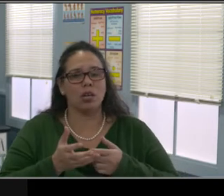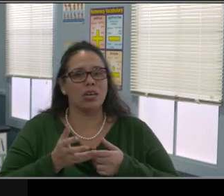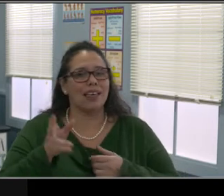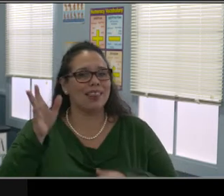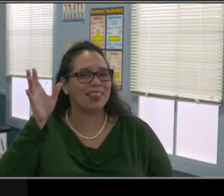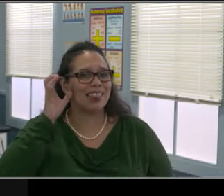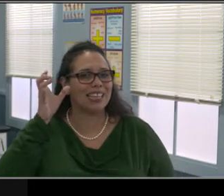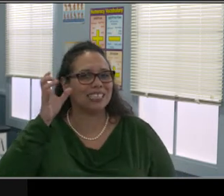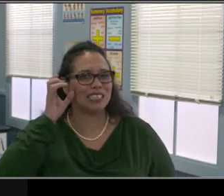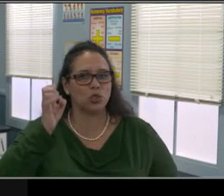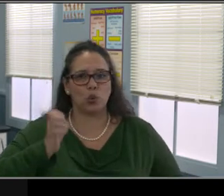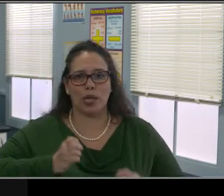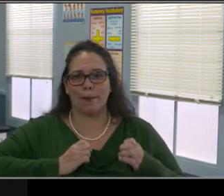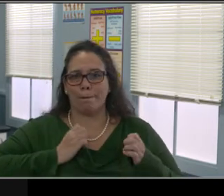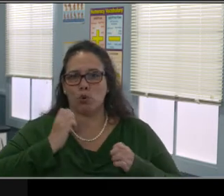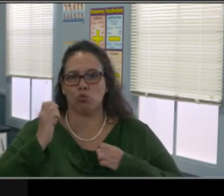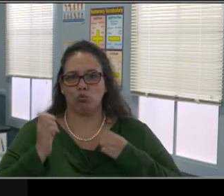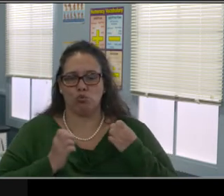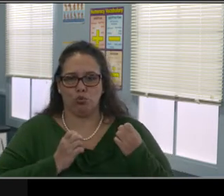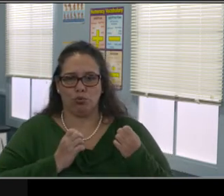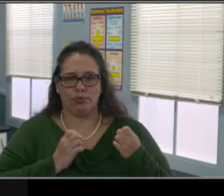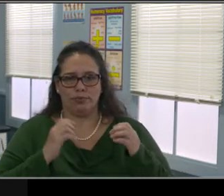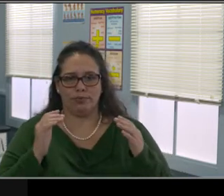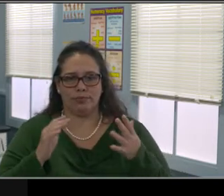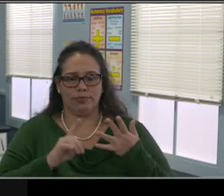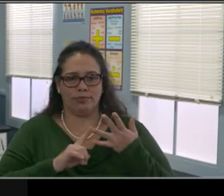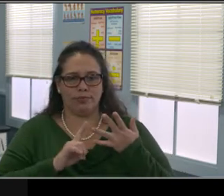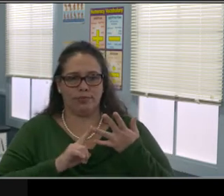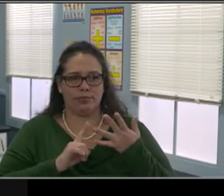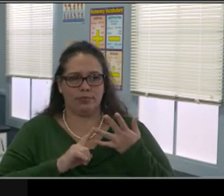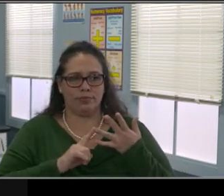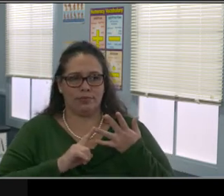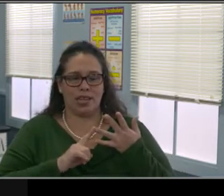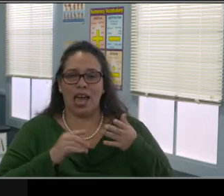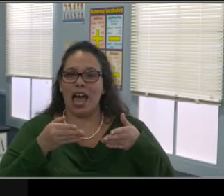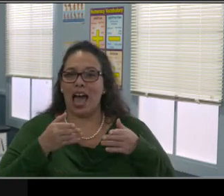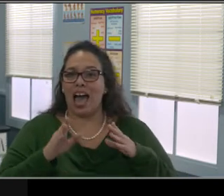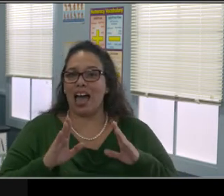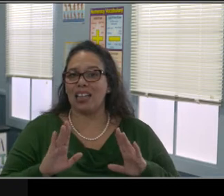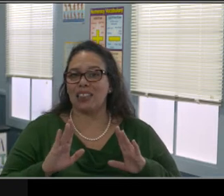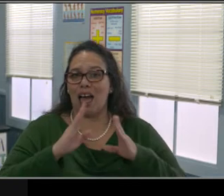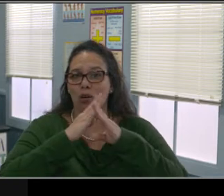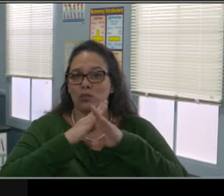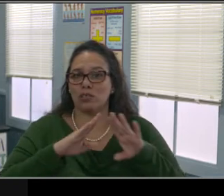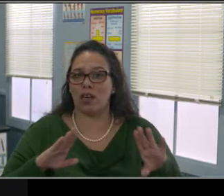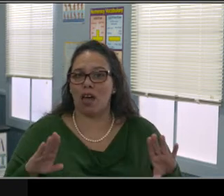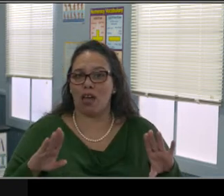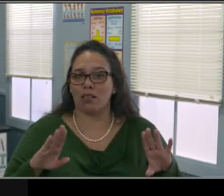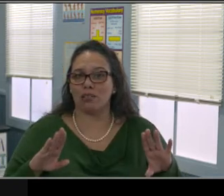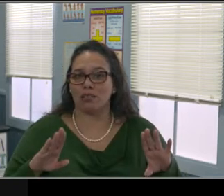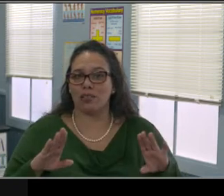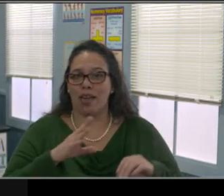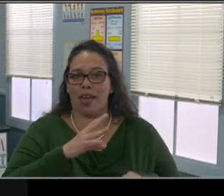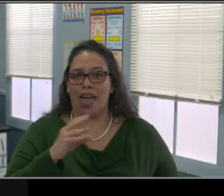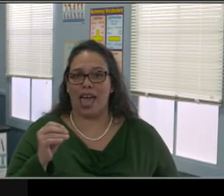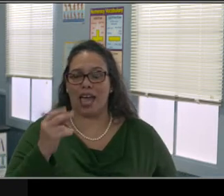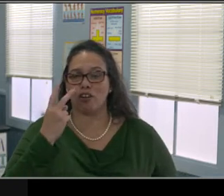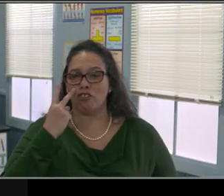We say things that we later regret. And you should say, I take that back. I didn't mean it but there's no taking it back.